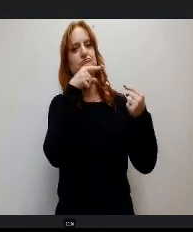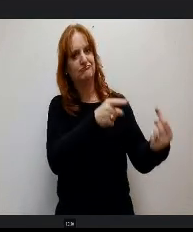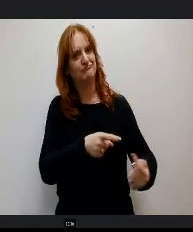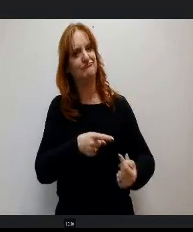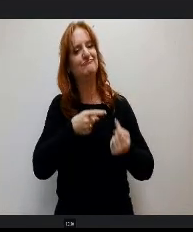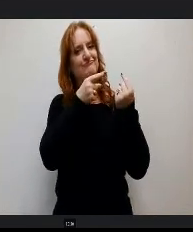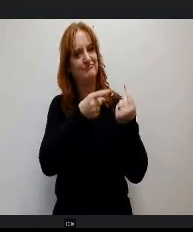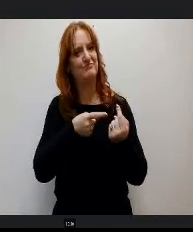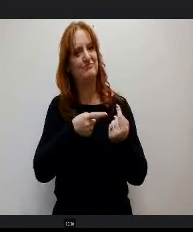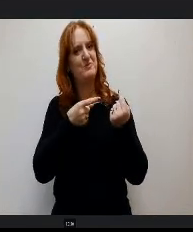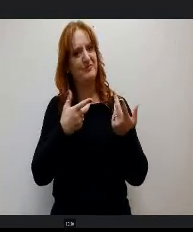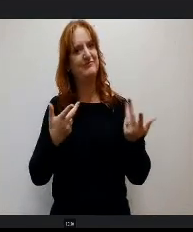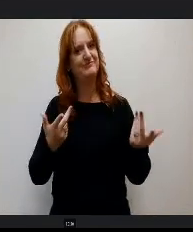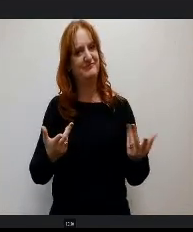And he writes a newsletter.